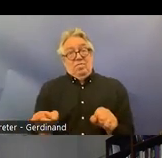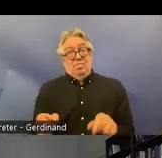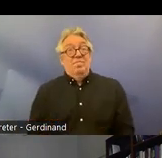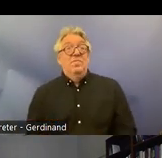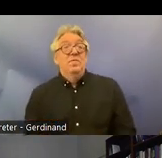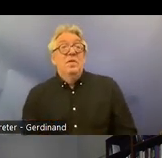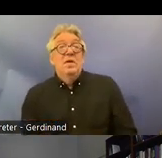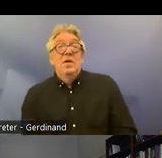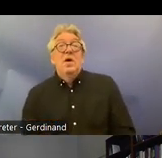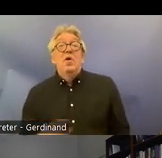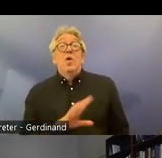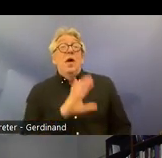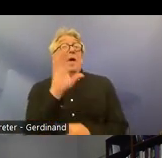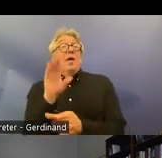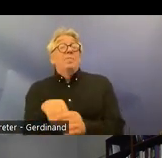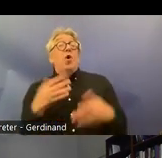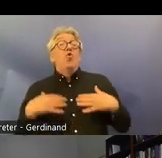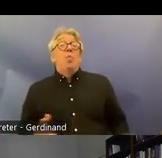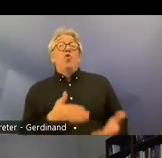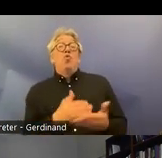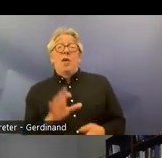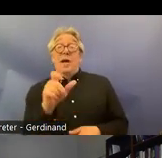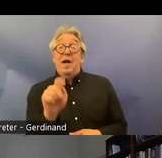incorporation into the Human Rights Act would make the convention more visible